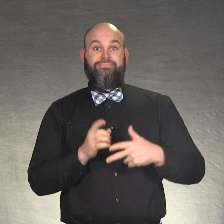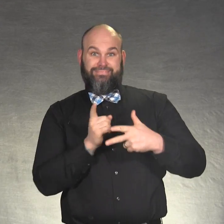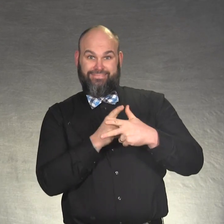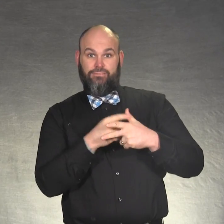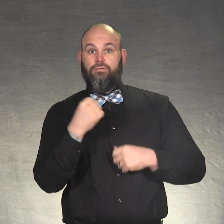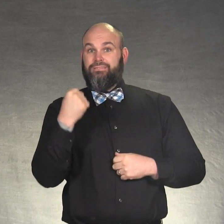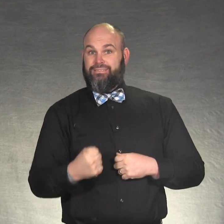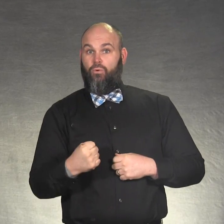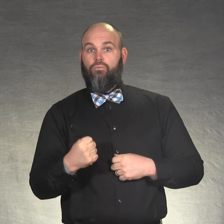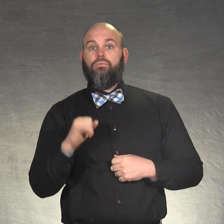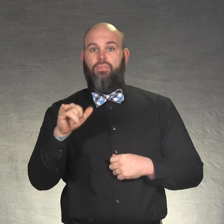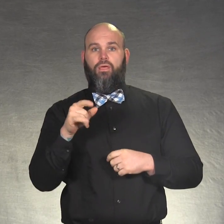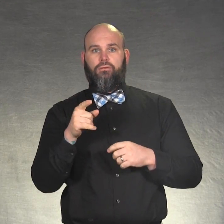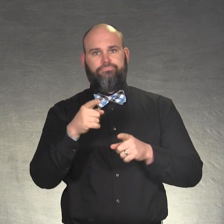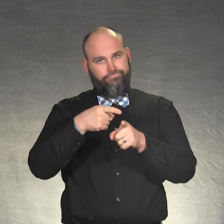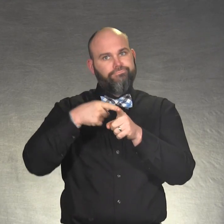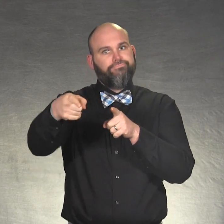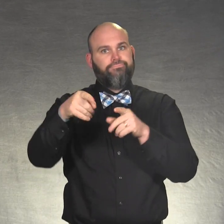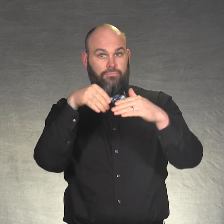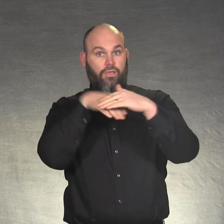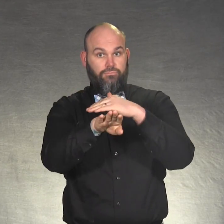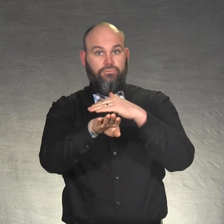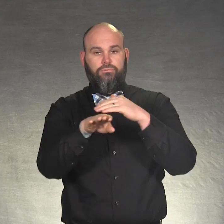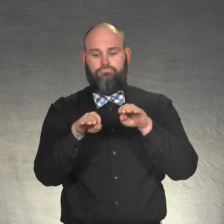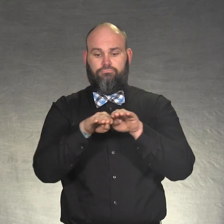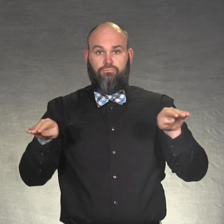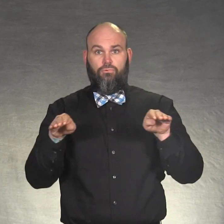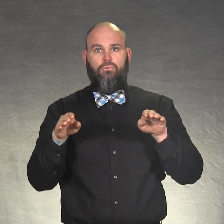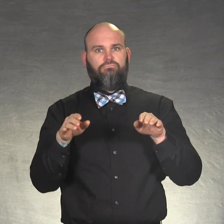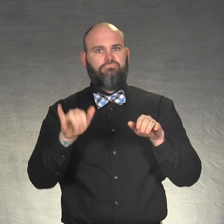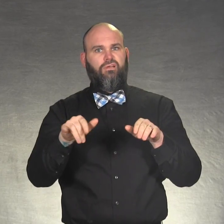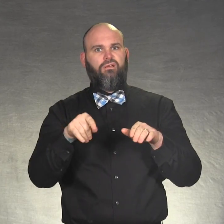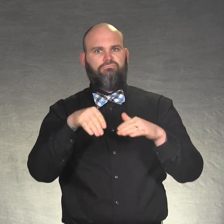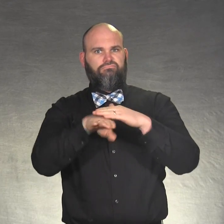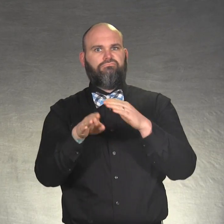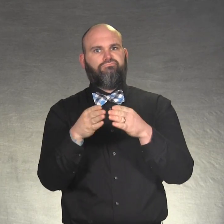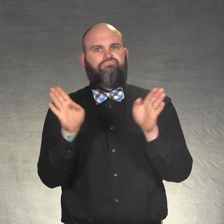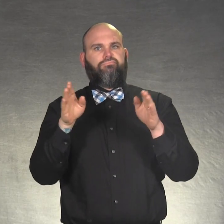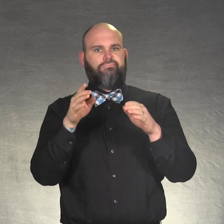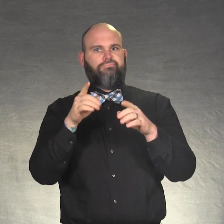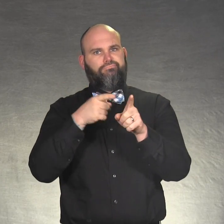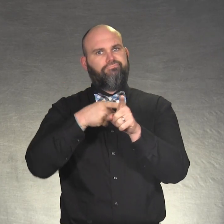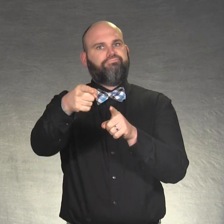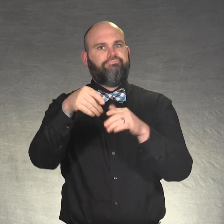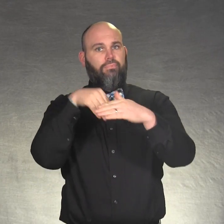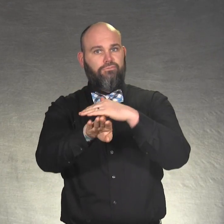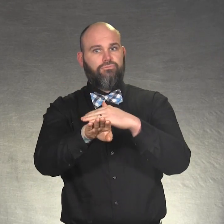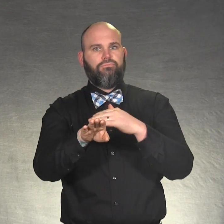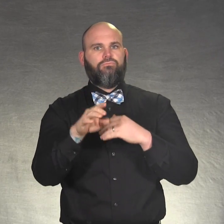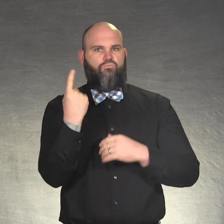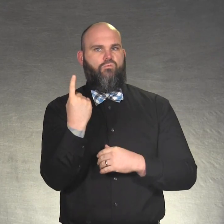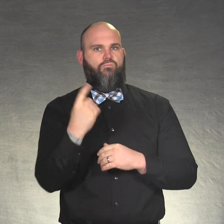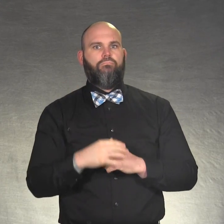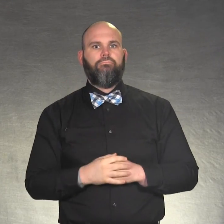The accessible entrances are: * South via main entrance at ground level.